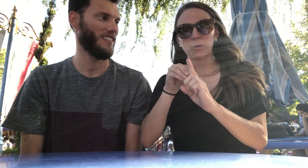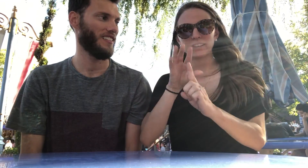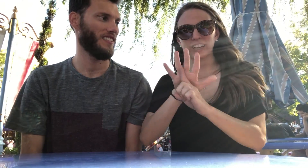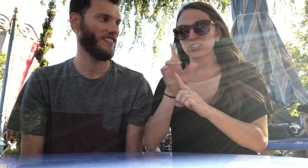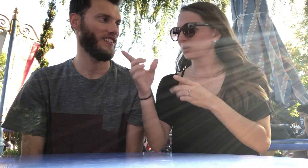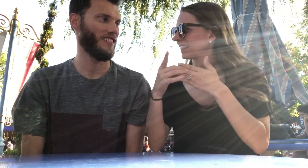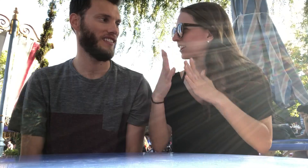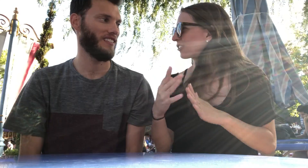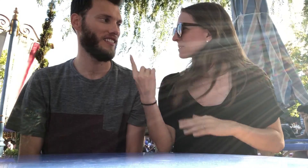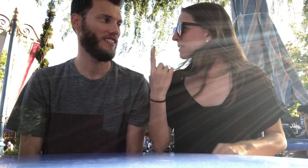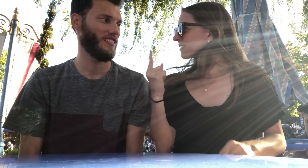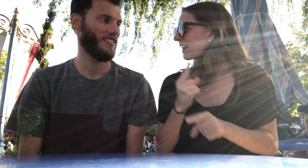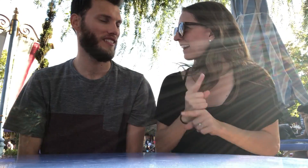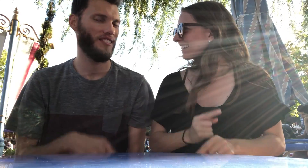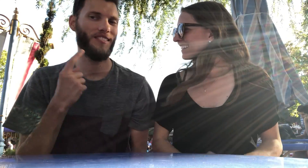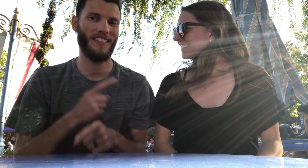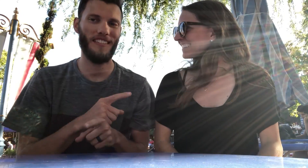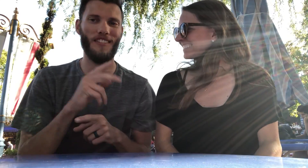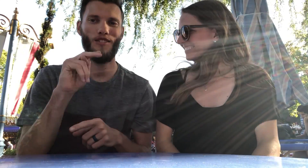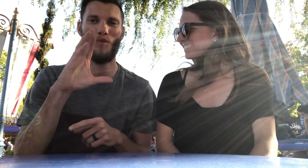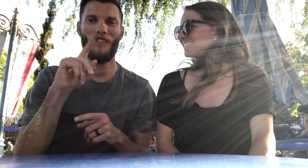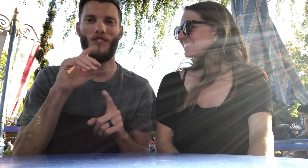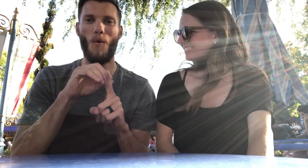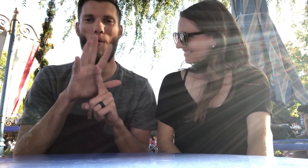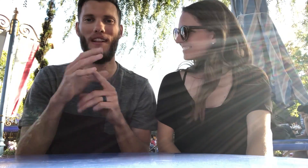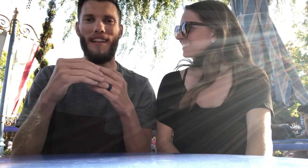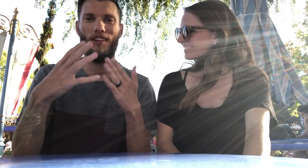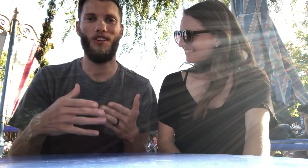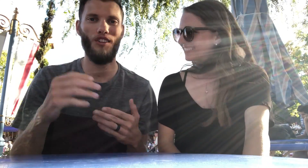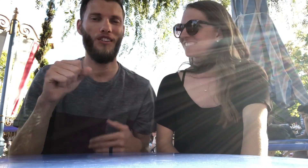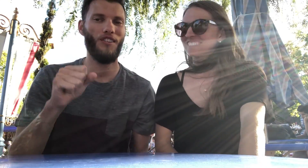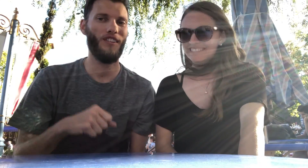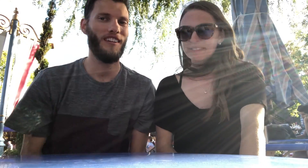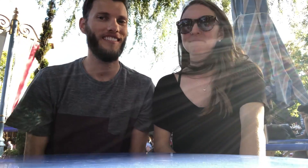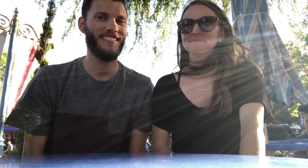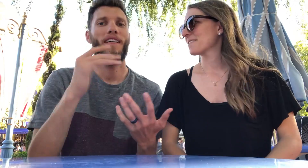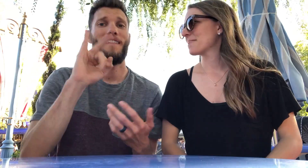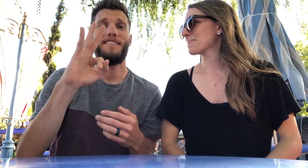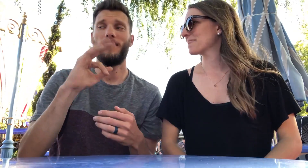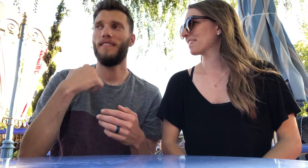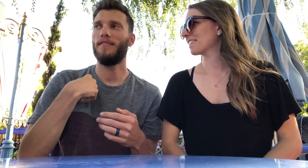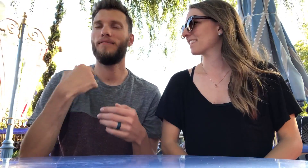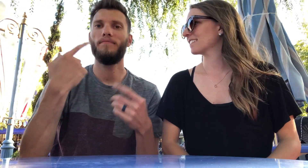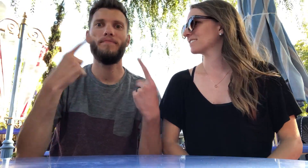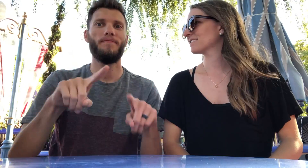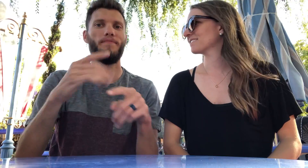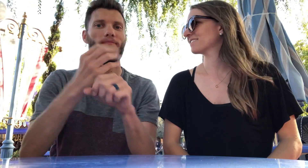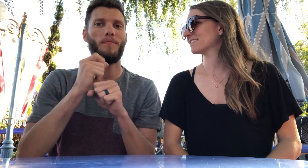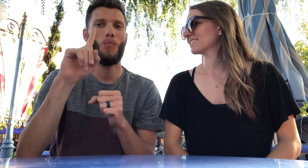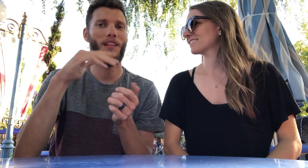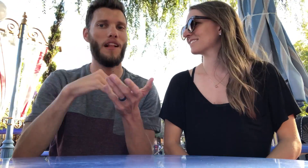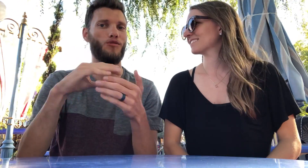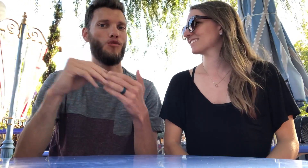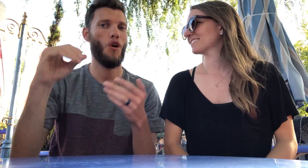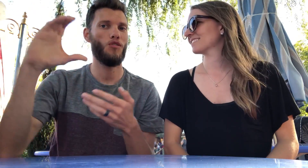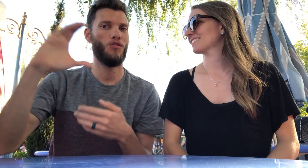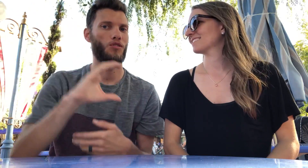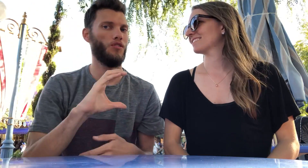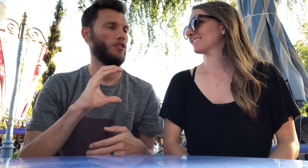You were a student orientation leader right? Right, NCOD Student Orientation leader. If I received a thousand dollars